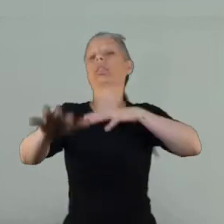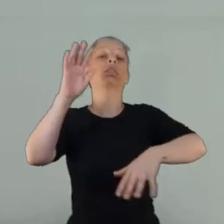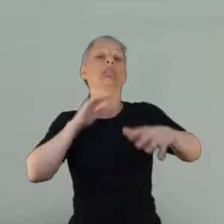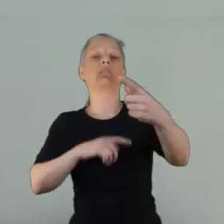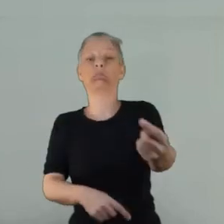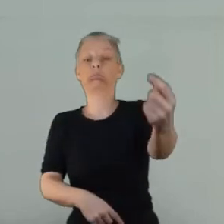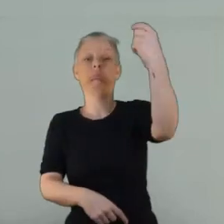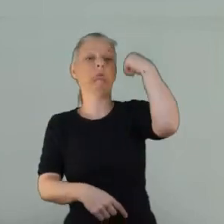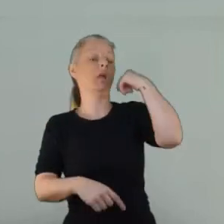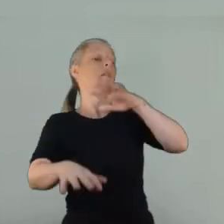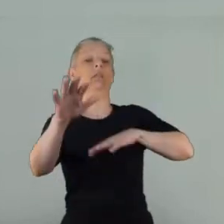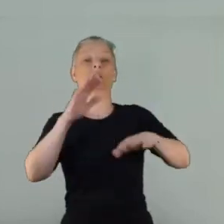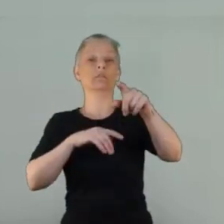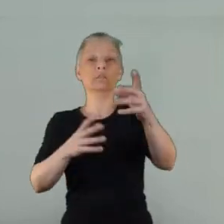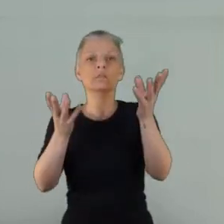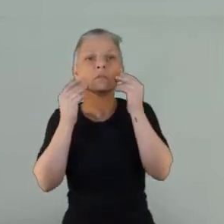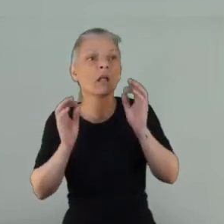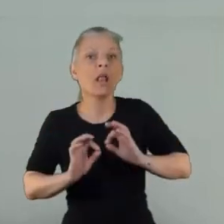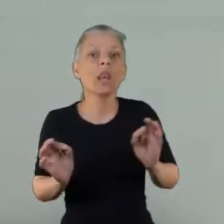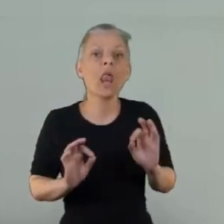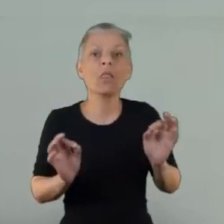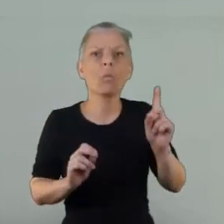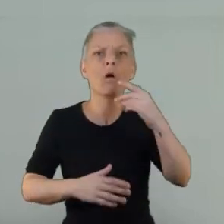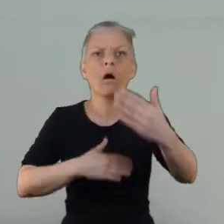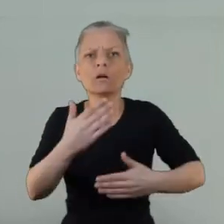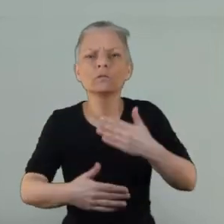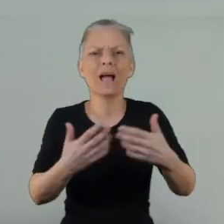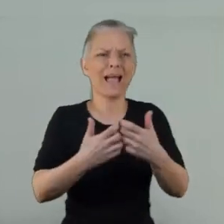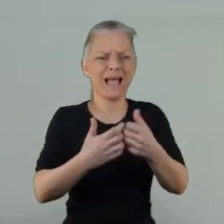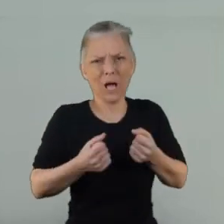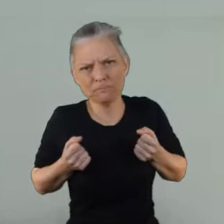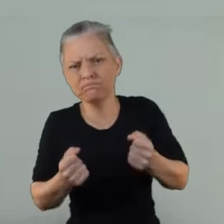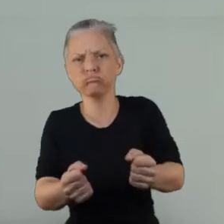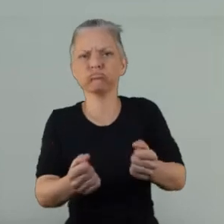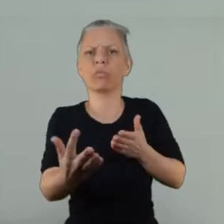they're going to feel like they've made no progress and it's going to set them back so just listen.